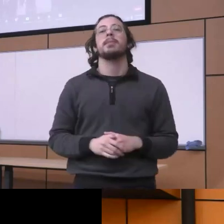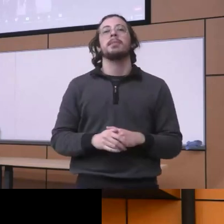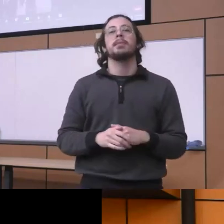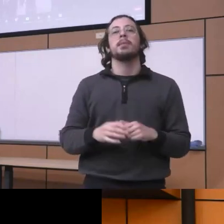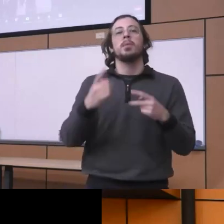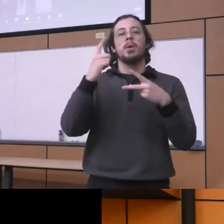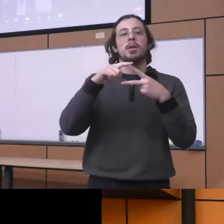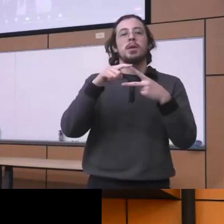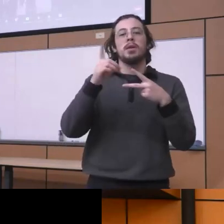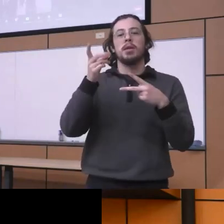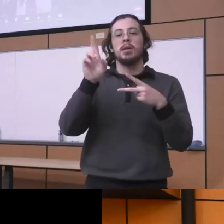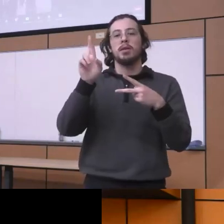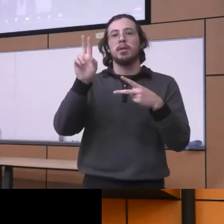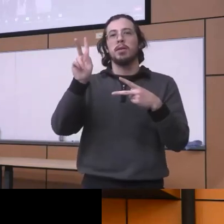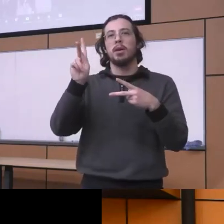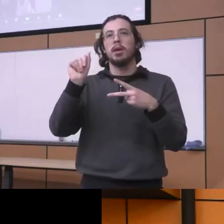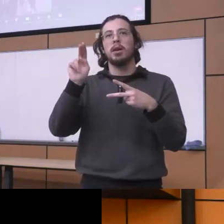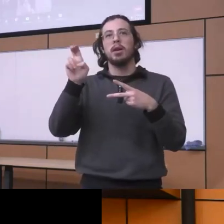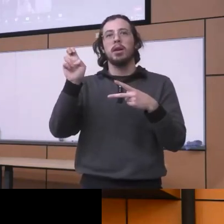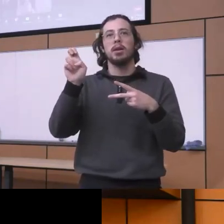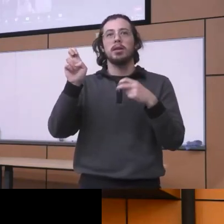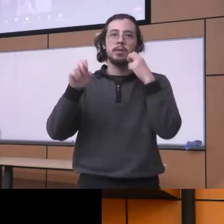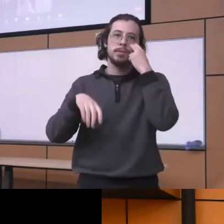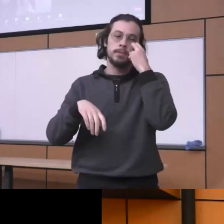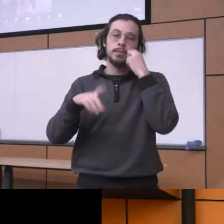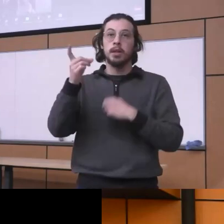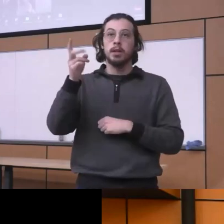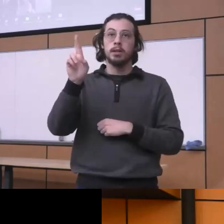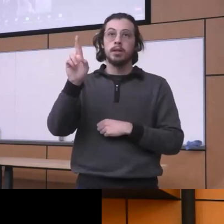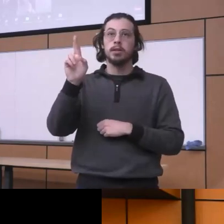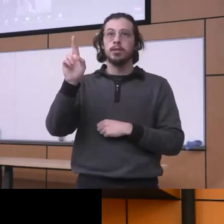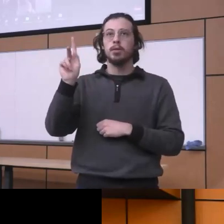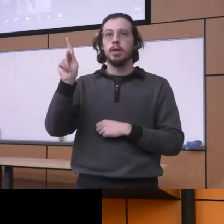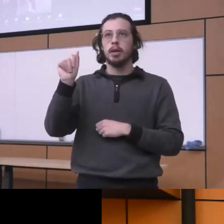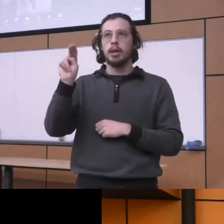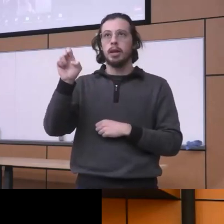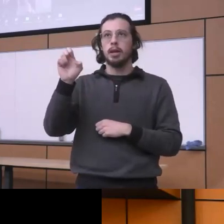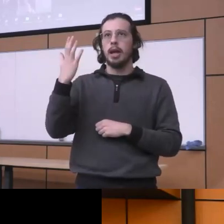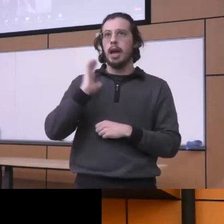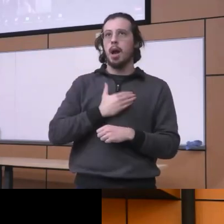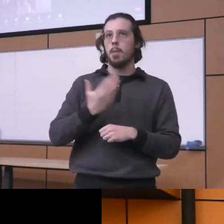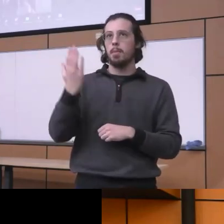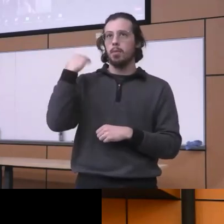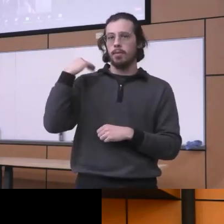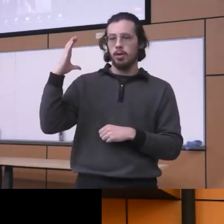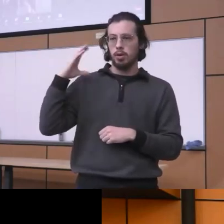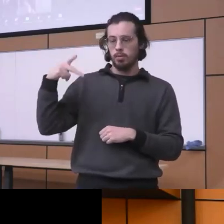Dr Kane um uh Dr Kim is our previous chair of the department he's asking many community members have